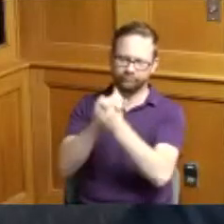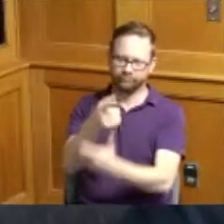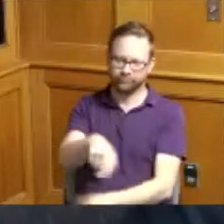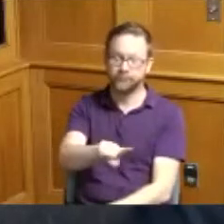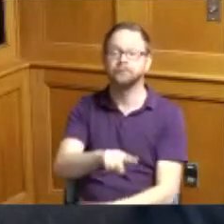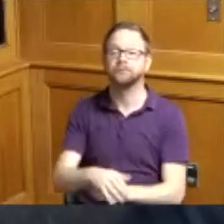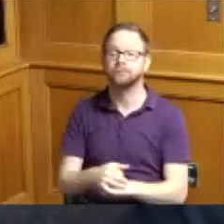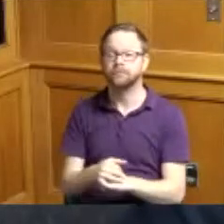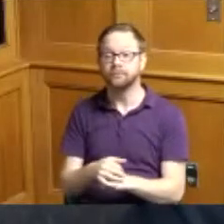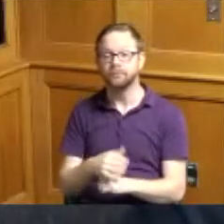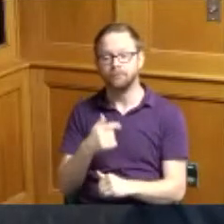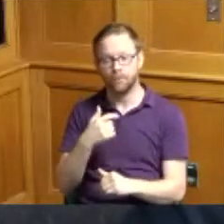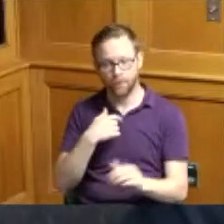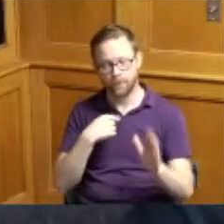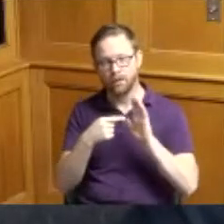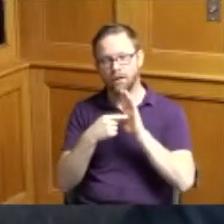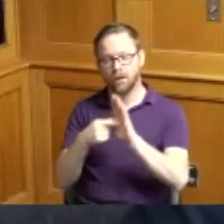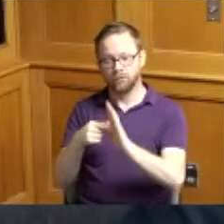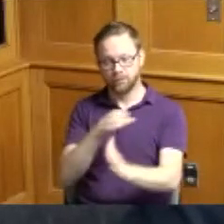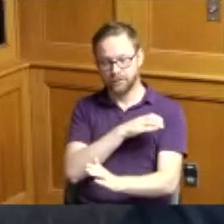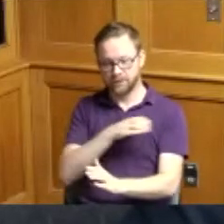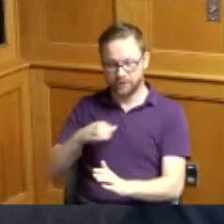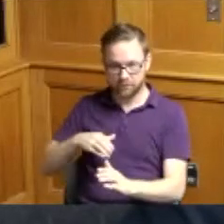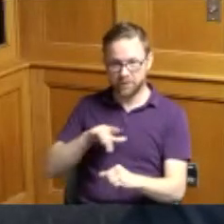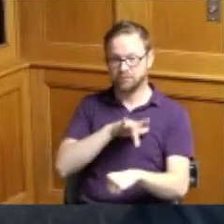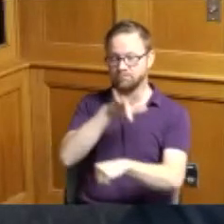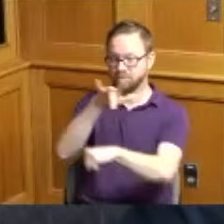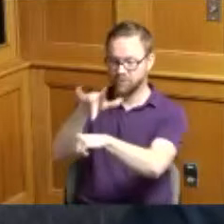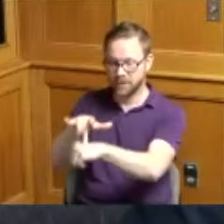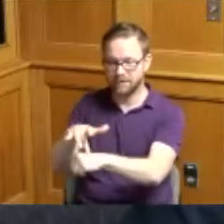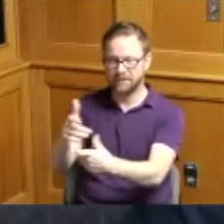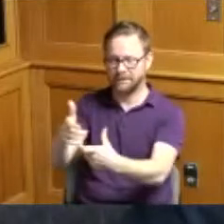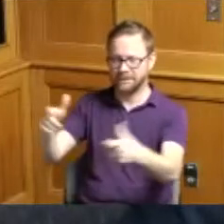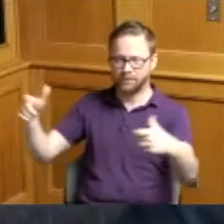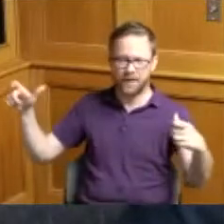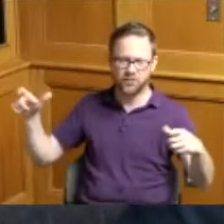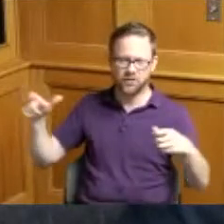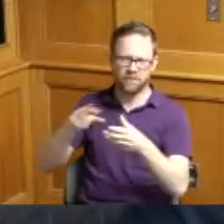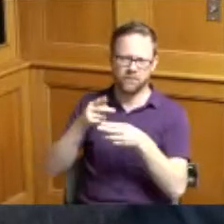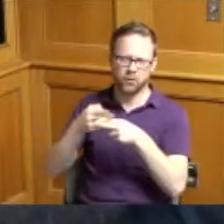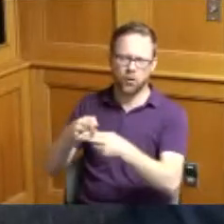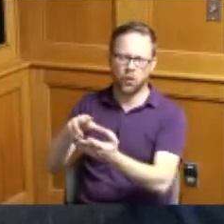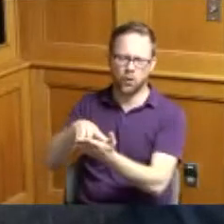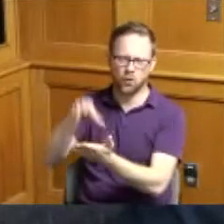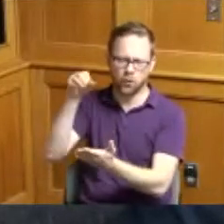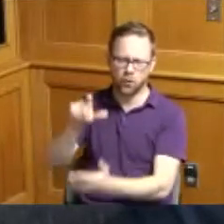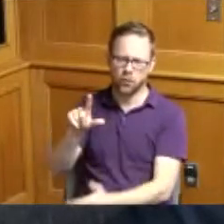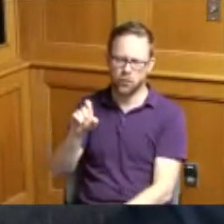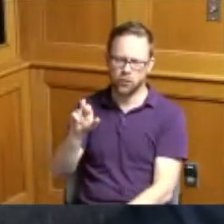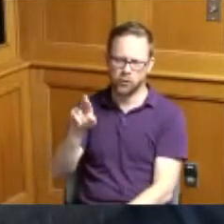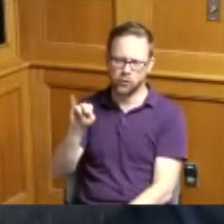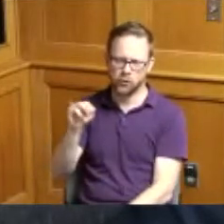I did represent the Commission at the expansion of learning Grove down at CityLink they have put in